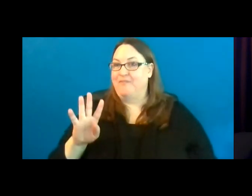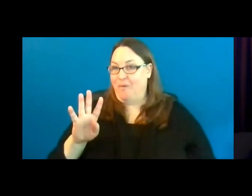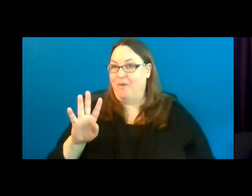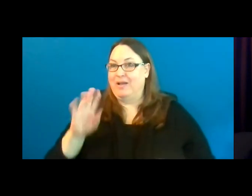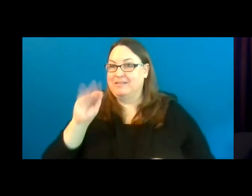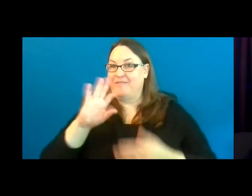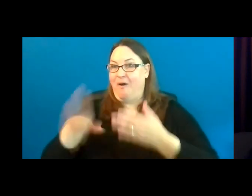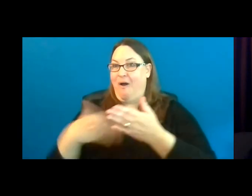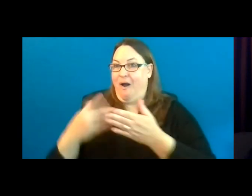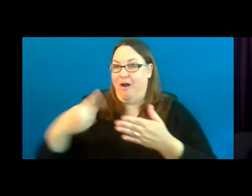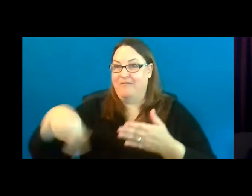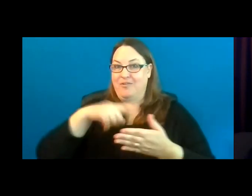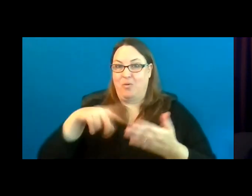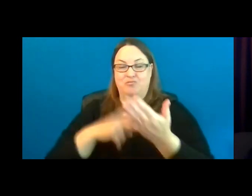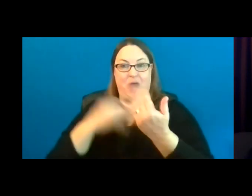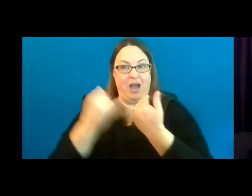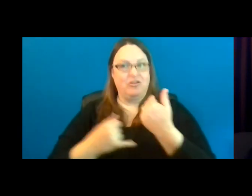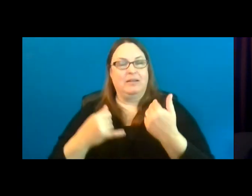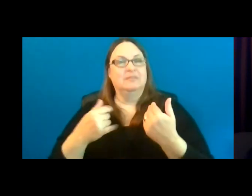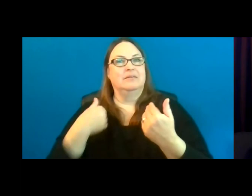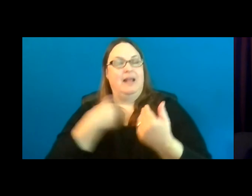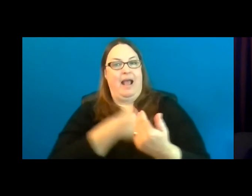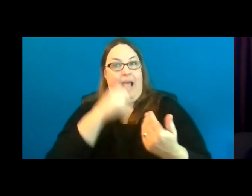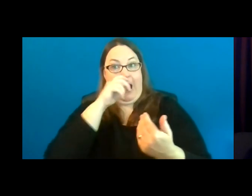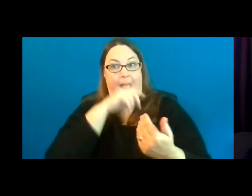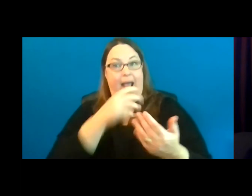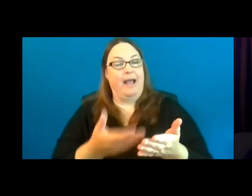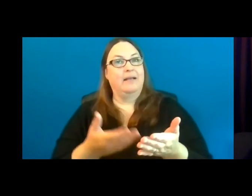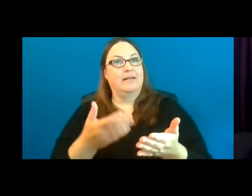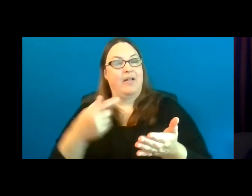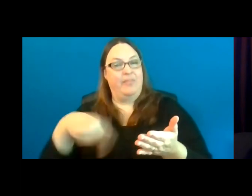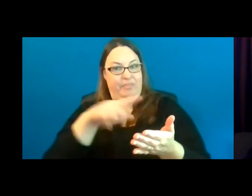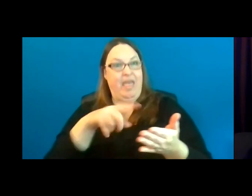person with a disability or an organization or advocate for people with disabilities.